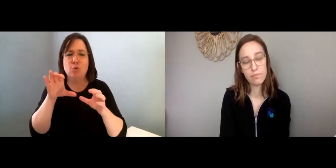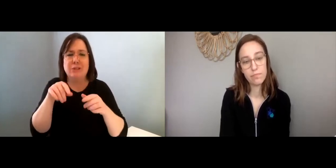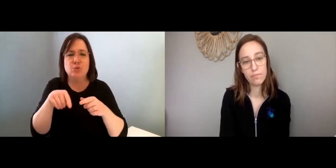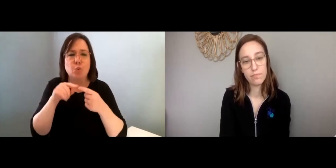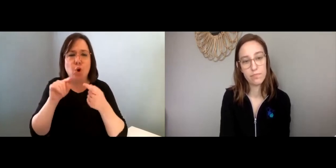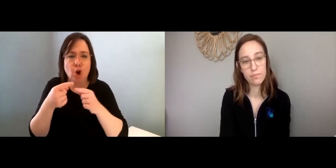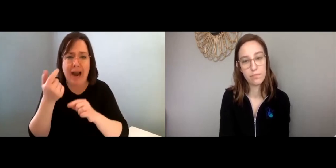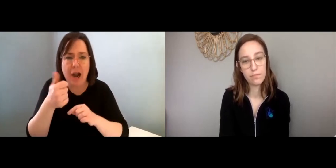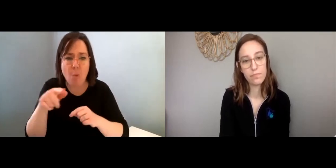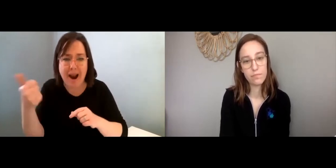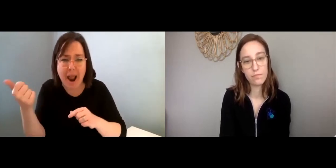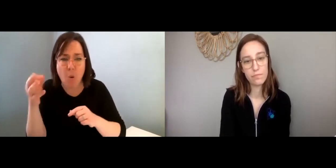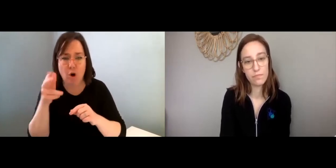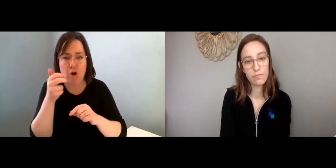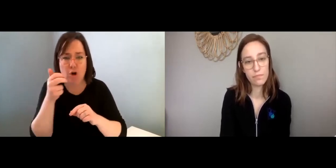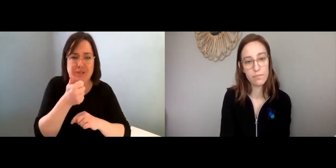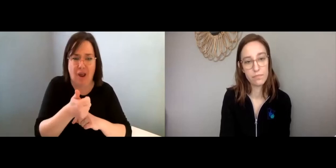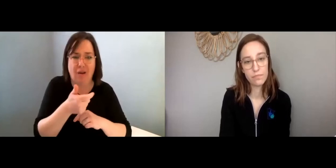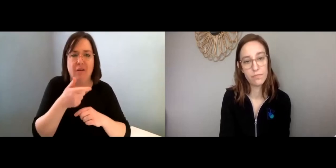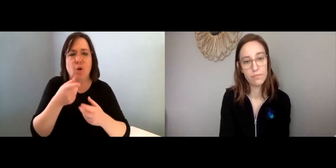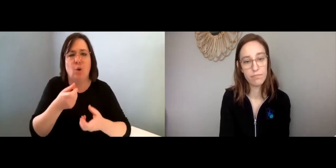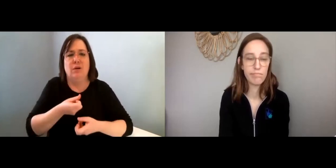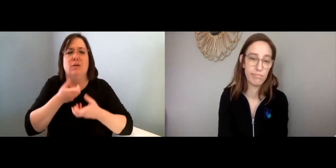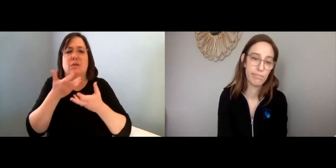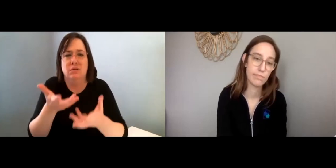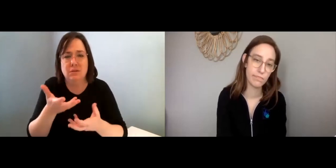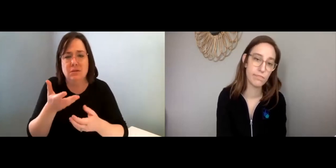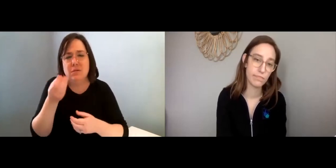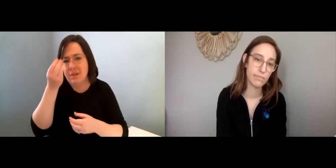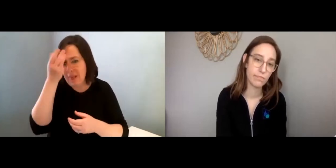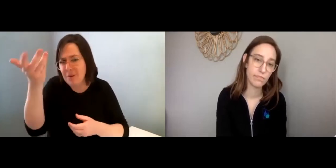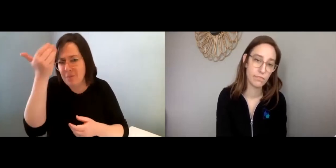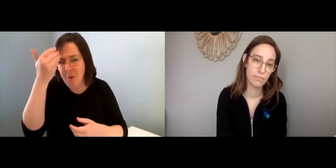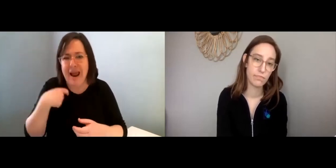Again it’s just important that you’re not doing something to hurt anyone else or yourself.